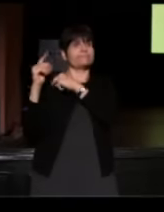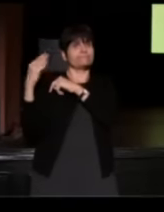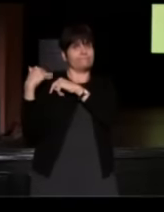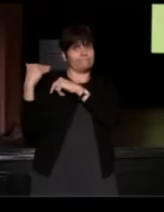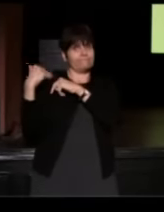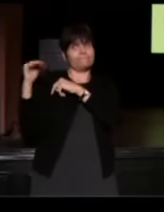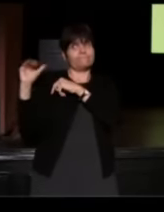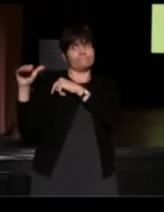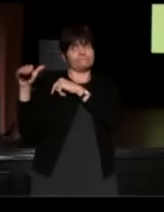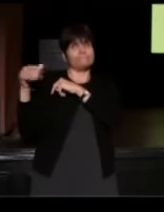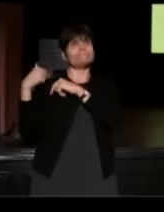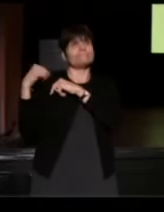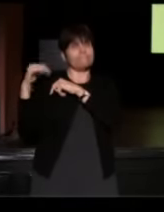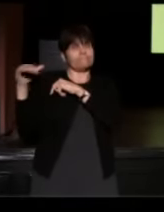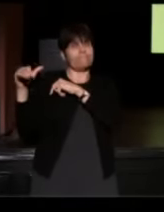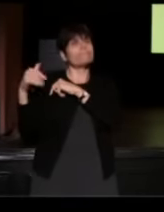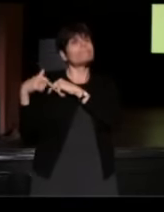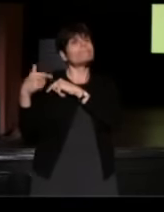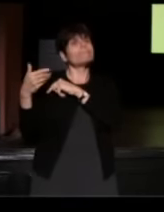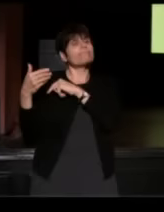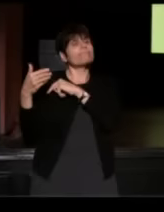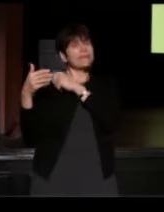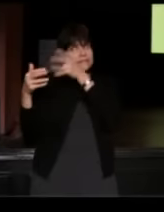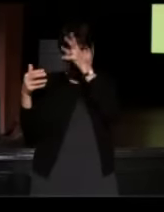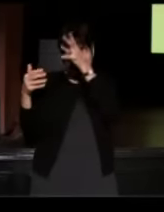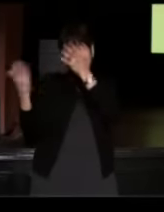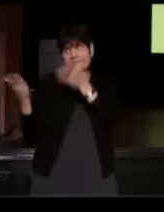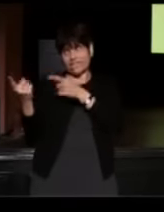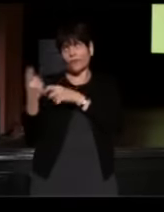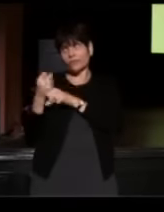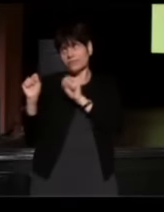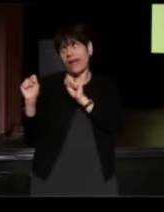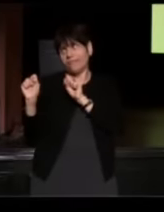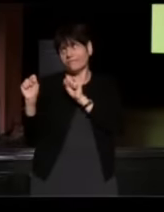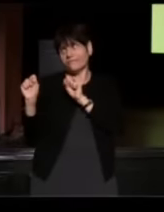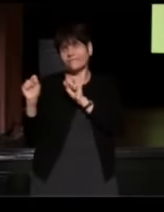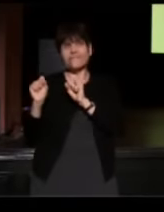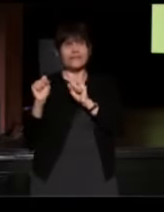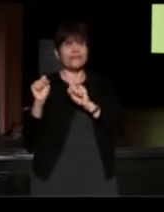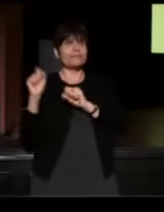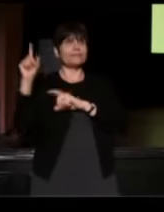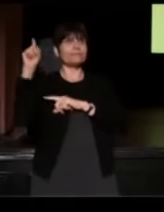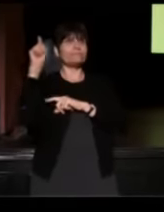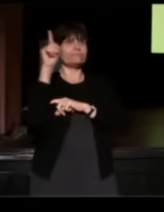and he said, you know, "Dad's here, we're safe." And they were, his father got them out.